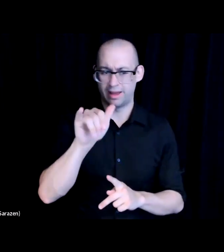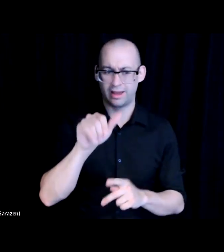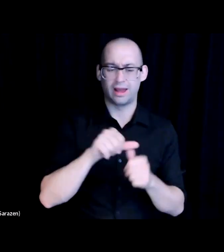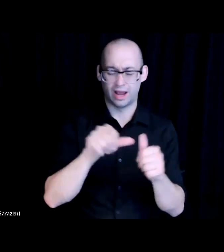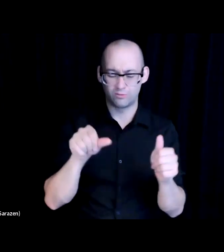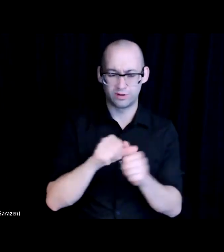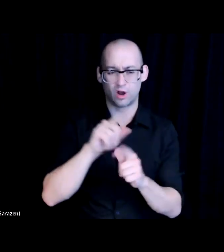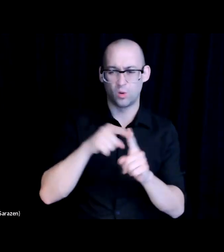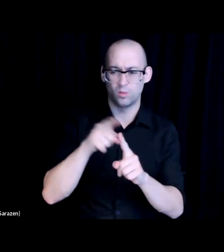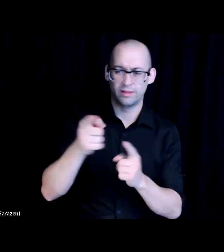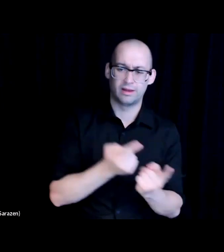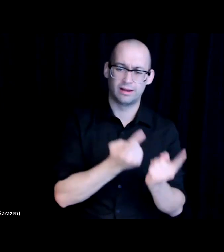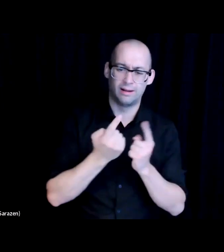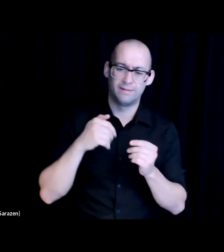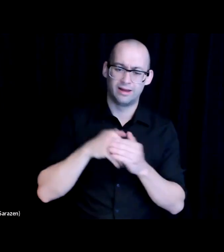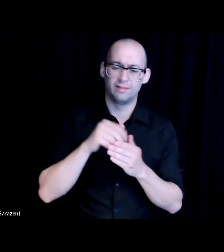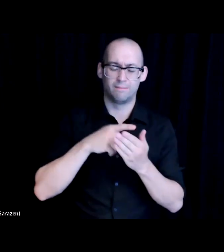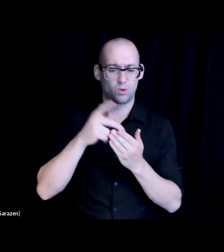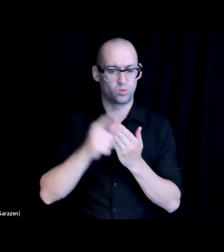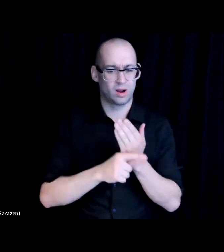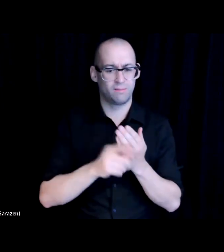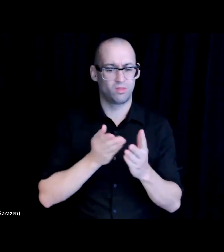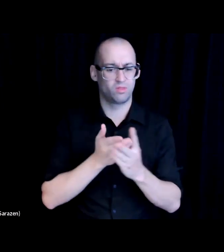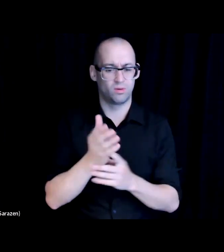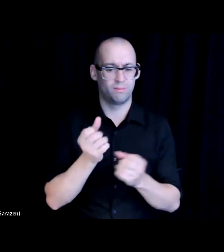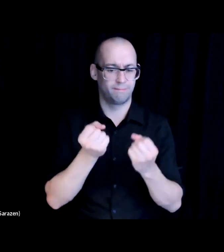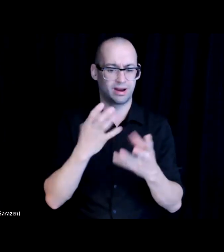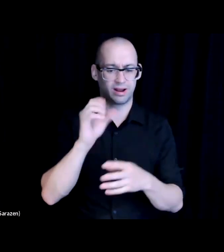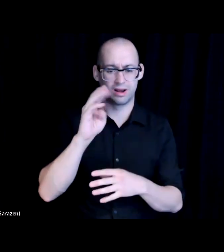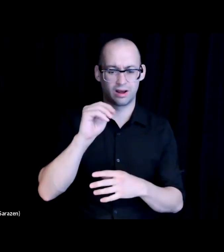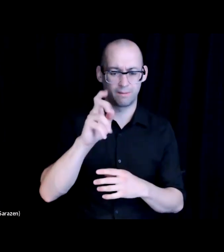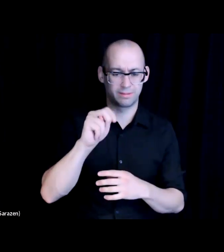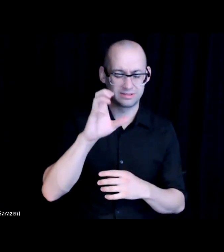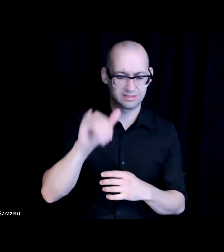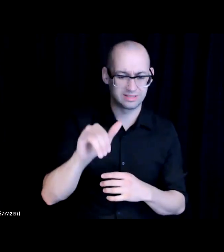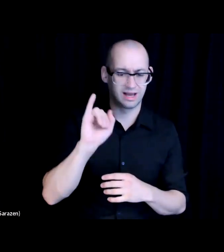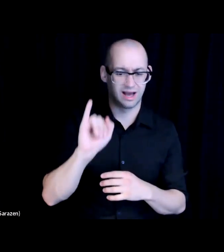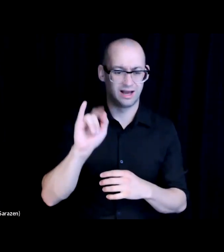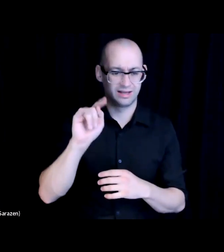They go into multiple competencies from IT essentials, programming and career skills.